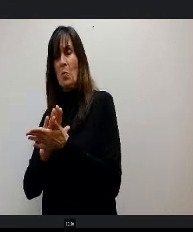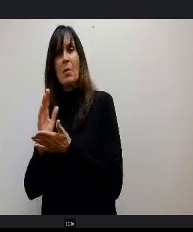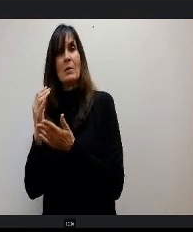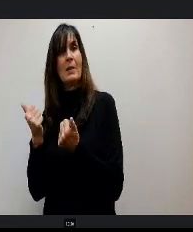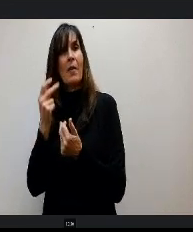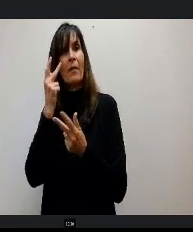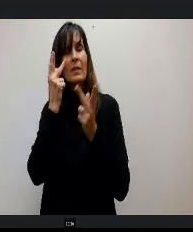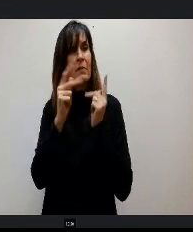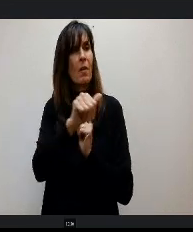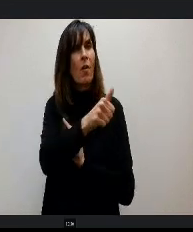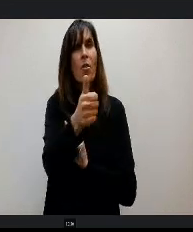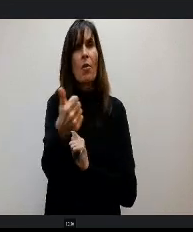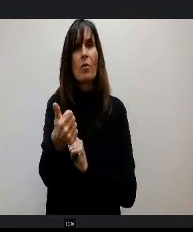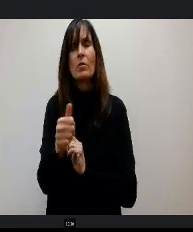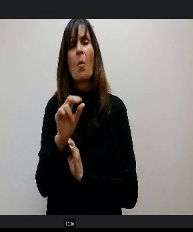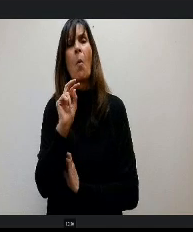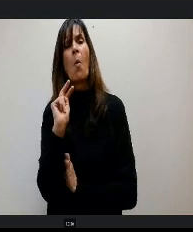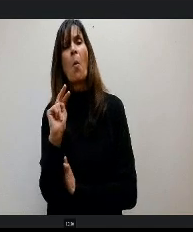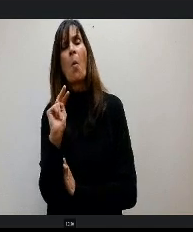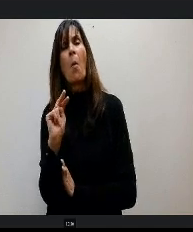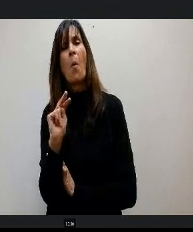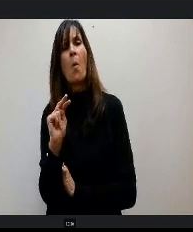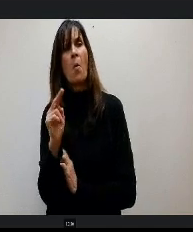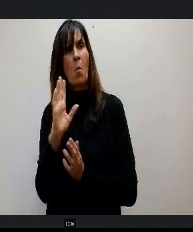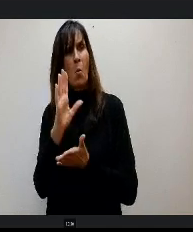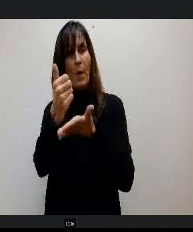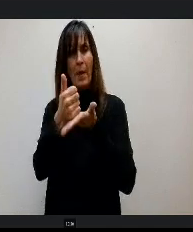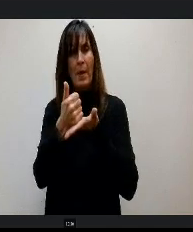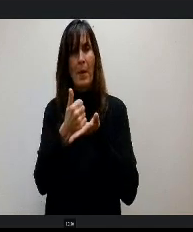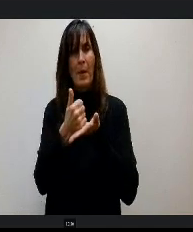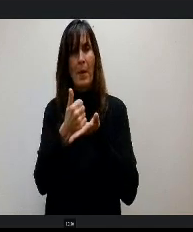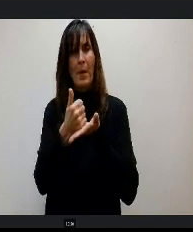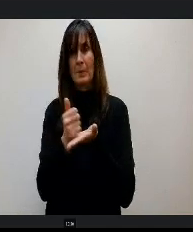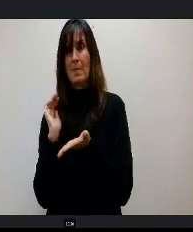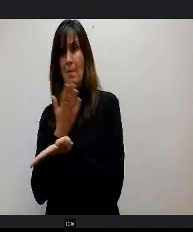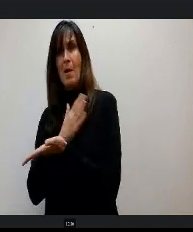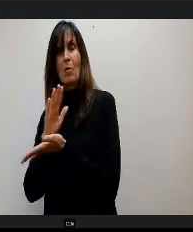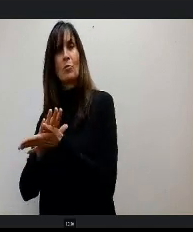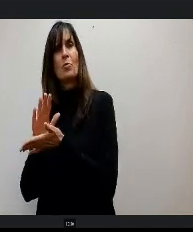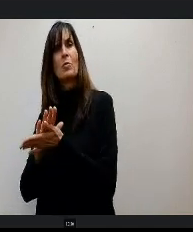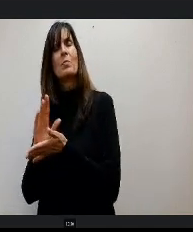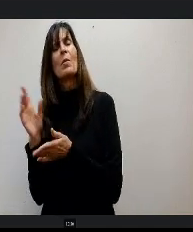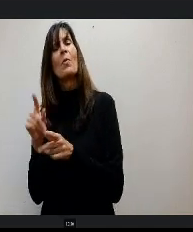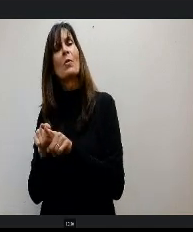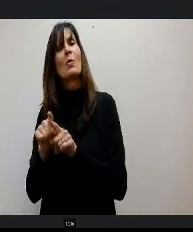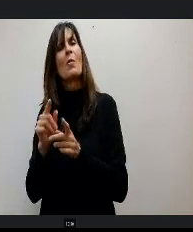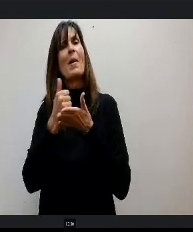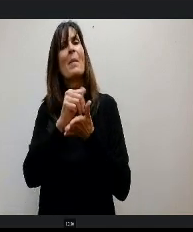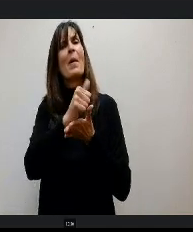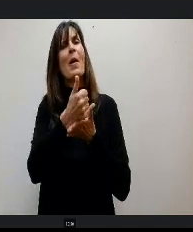s like nice to tell like what can help not just our school but all the schools and going to like DCC which is a massive campus like